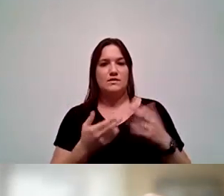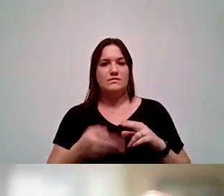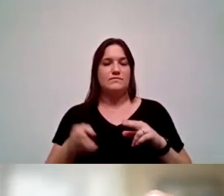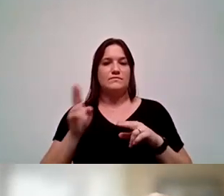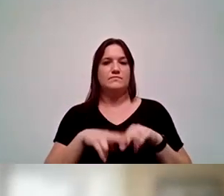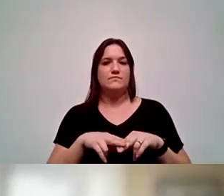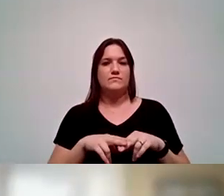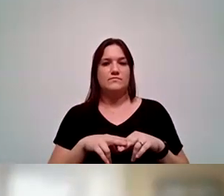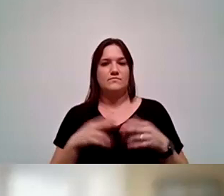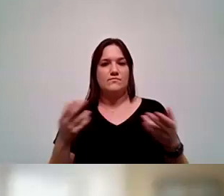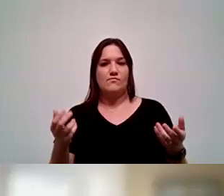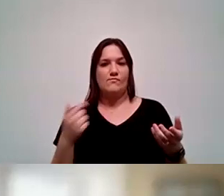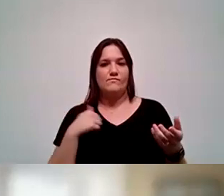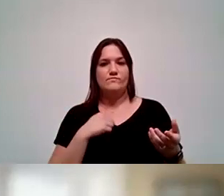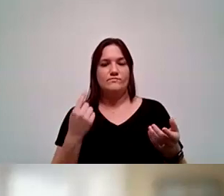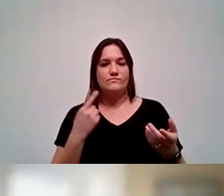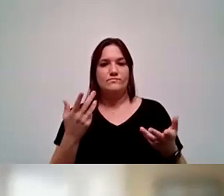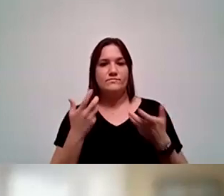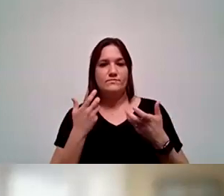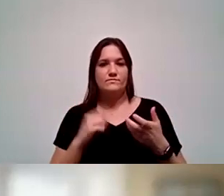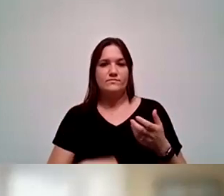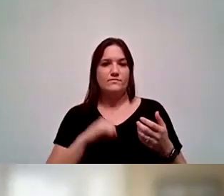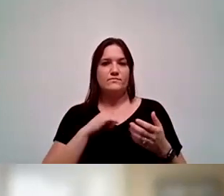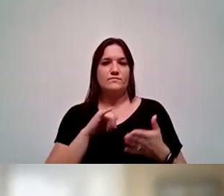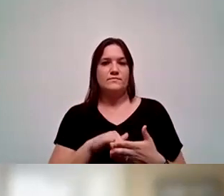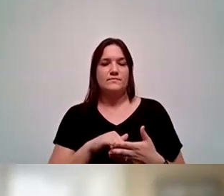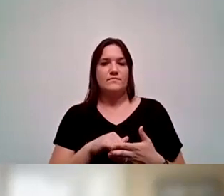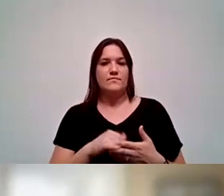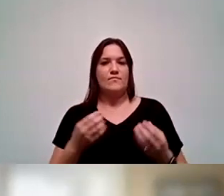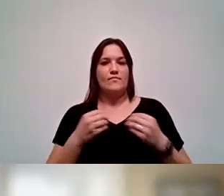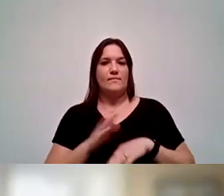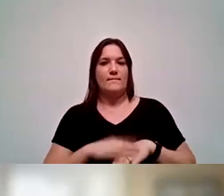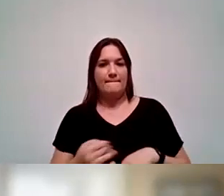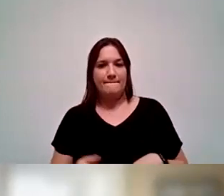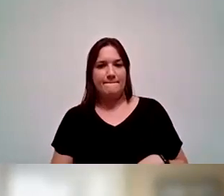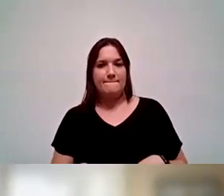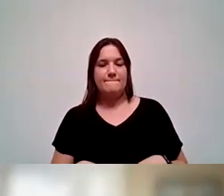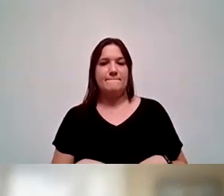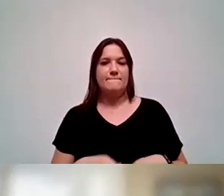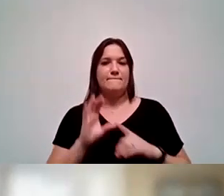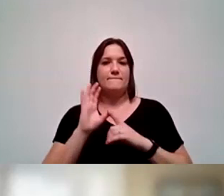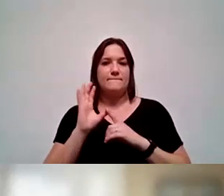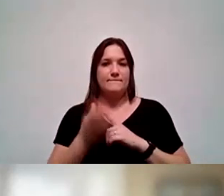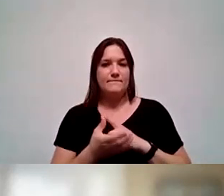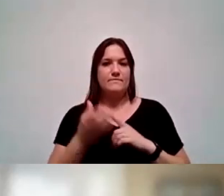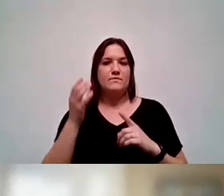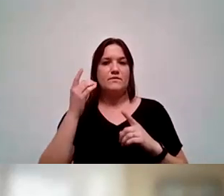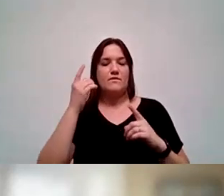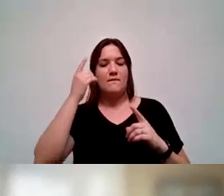And while that is something we're all very proud of, it's more than that. It's about a culture and a mindset of creating